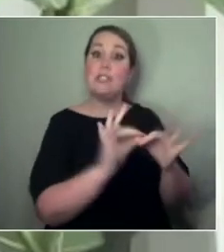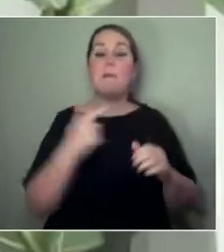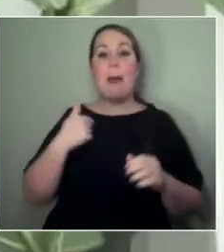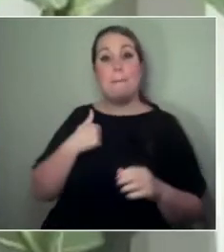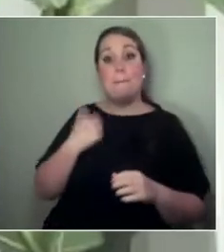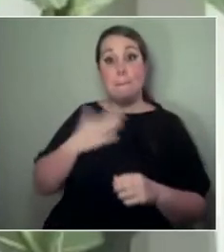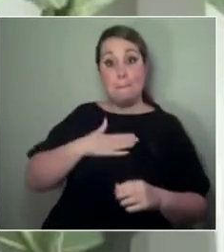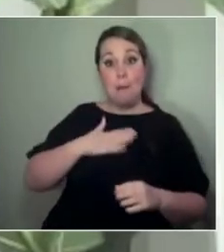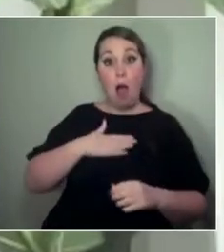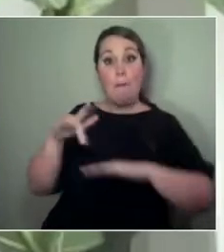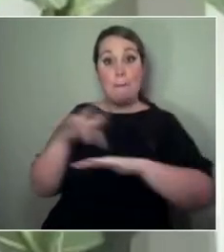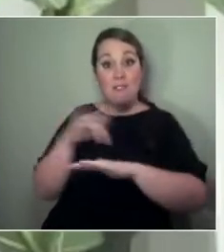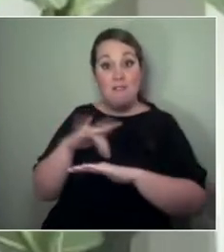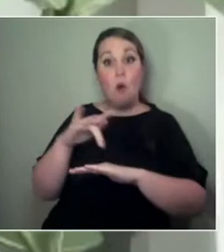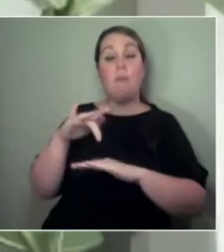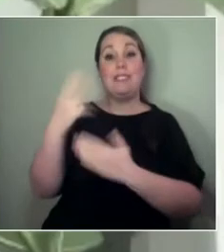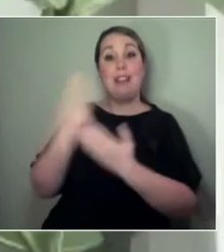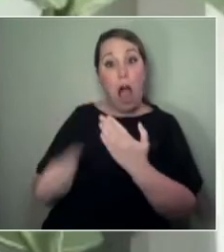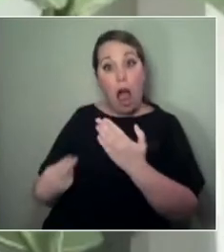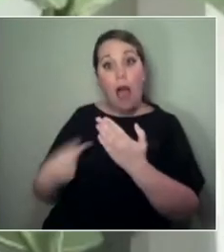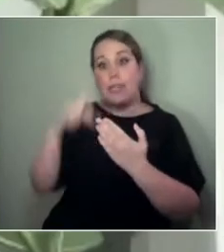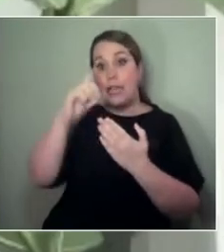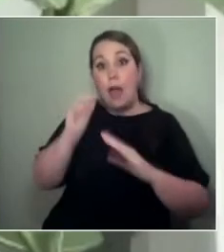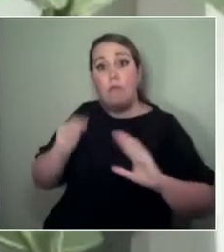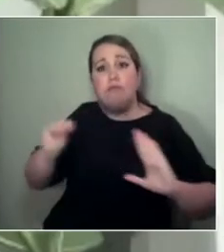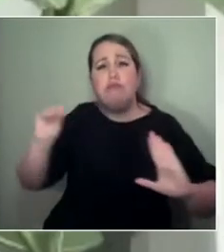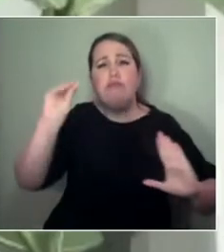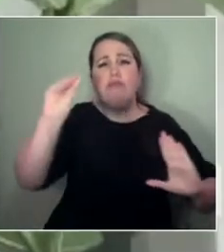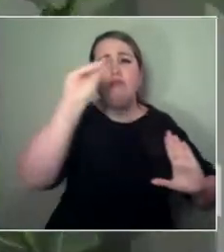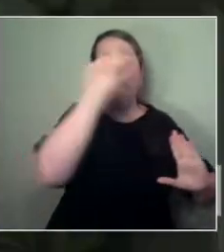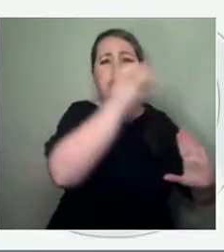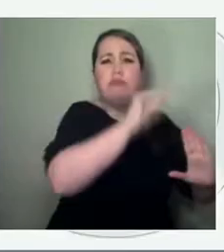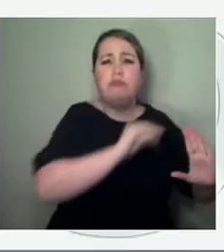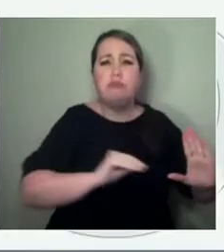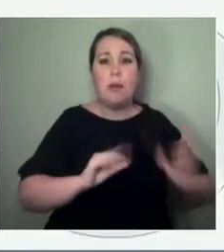in a non-traditional way or in a new traditional way.